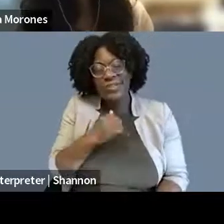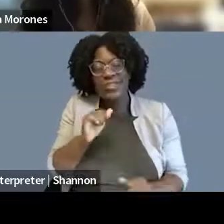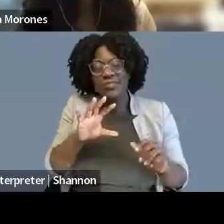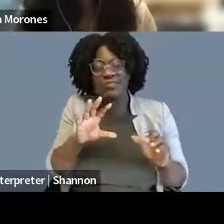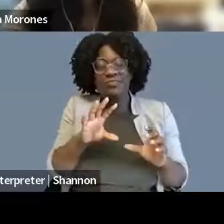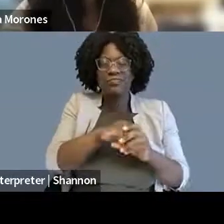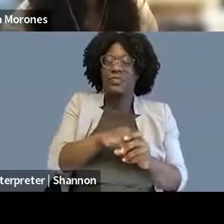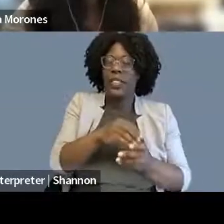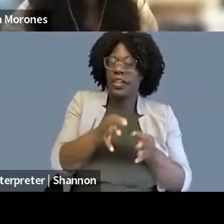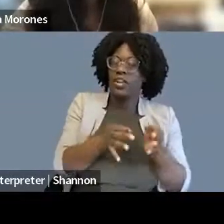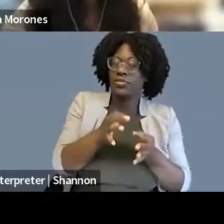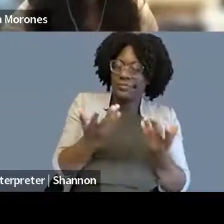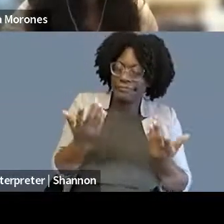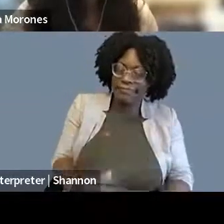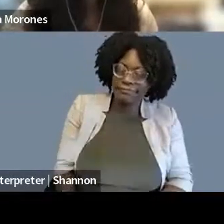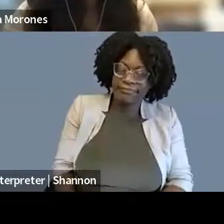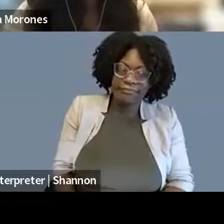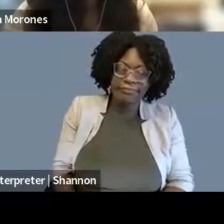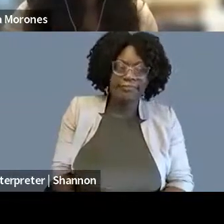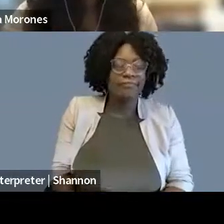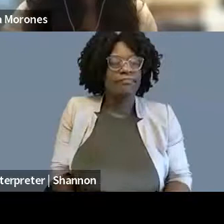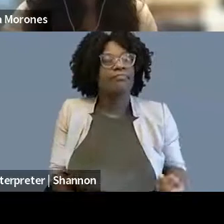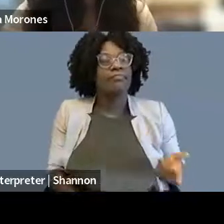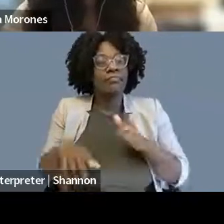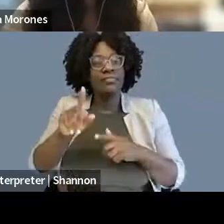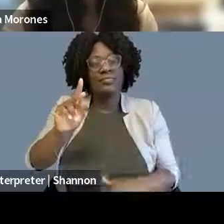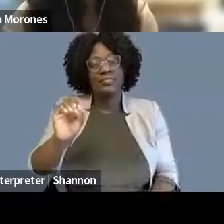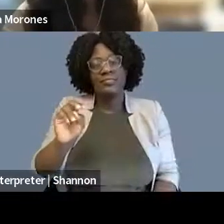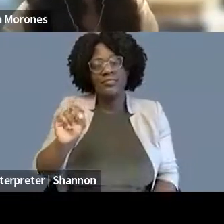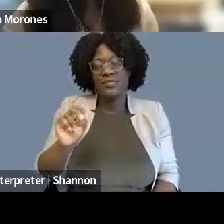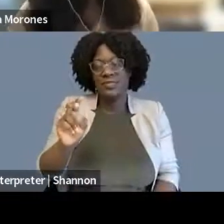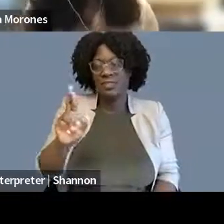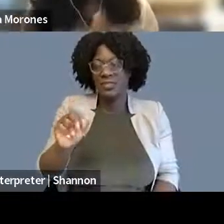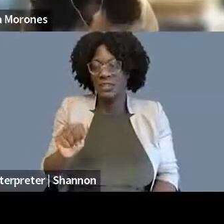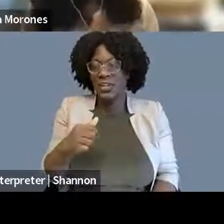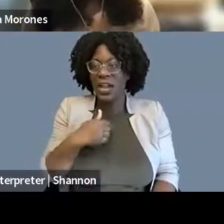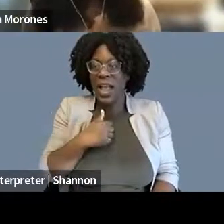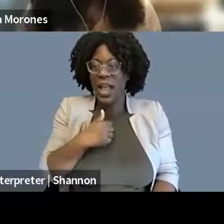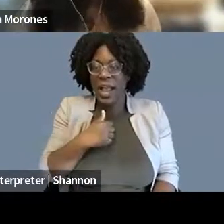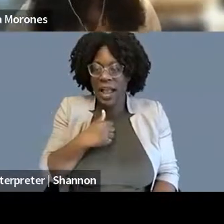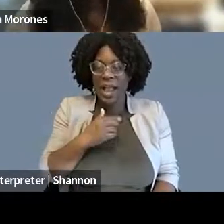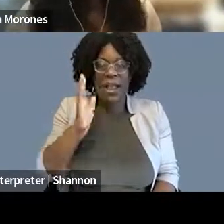but I wanna give us all a sort of a chance to kind of close and reflect so I'm gonna not take any of the great, amazing questions,